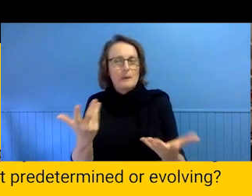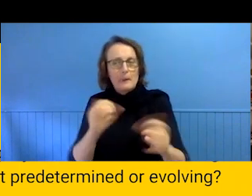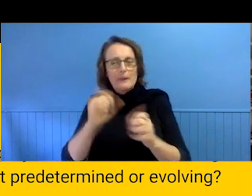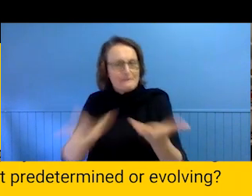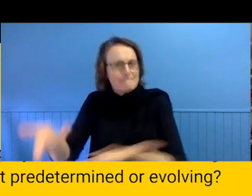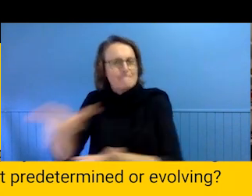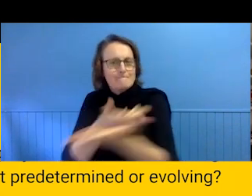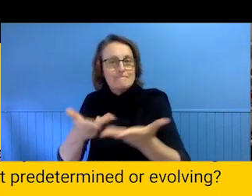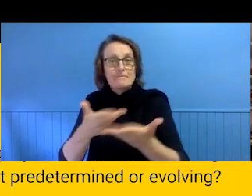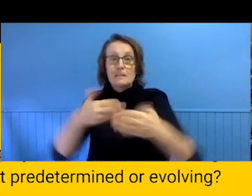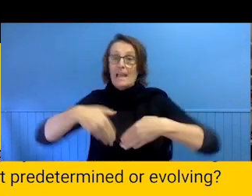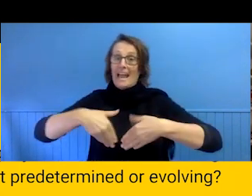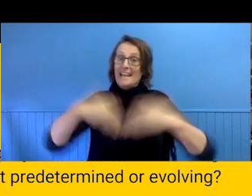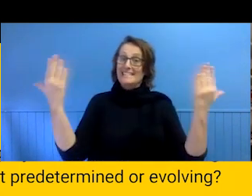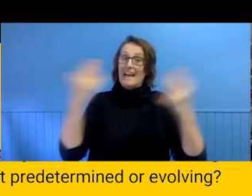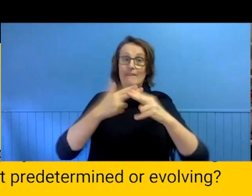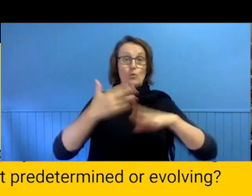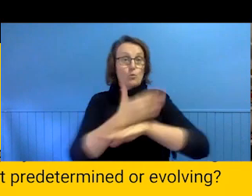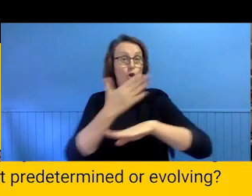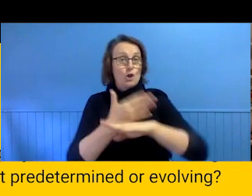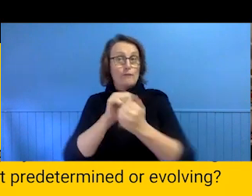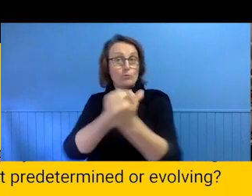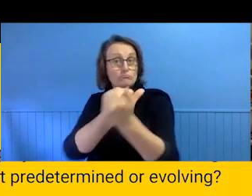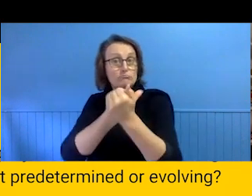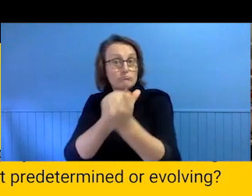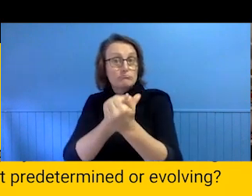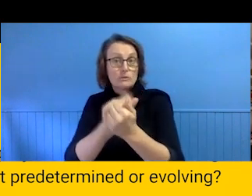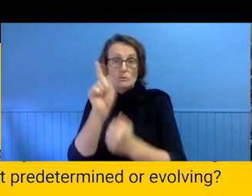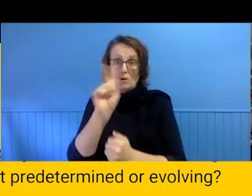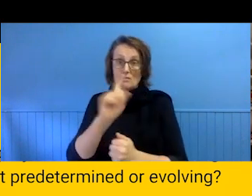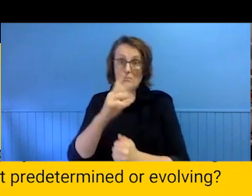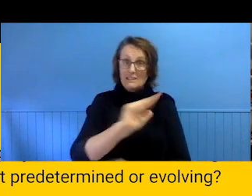of work for your collaborators? There is this kind of myth that 9-5